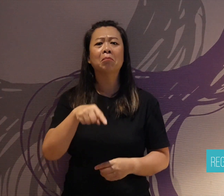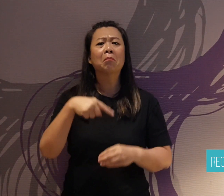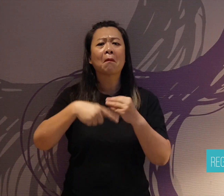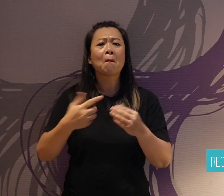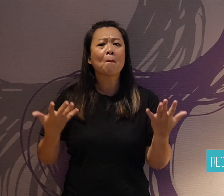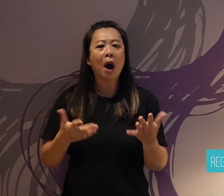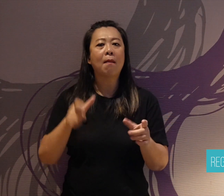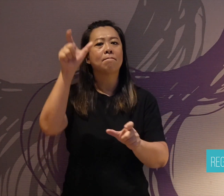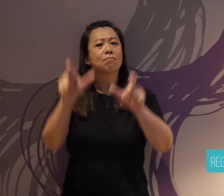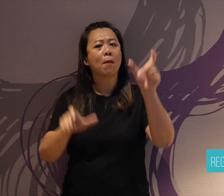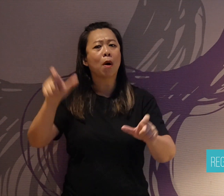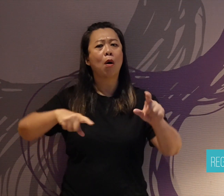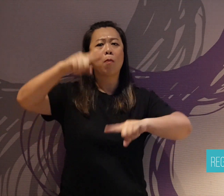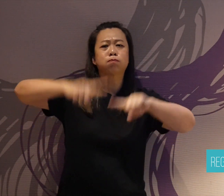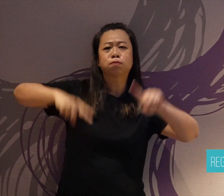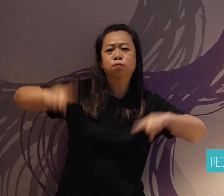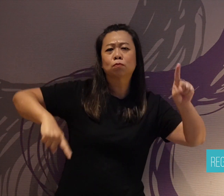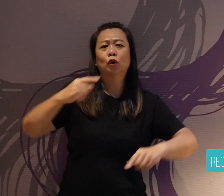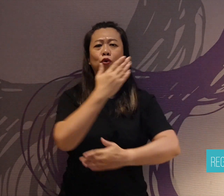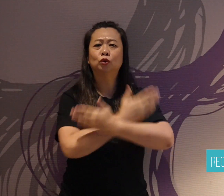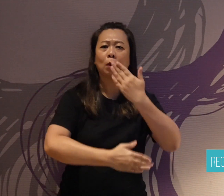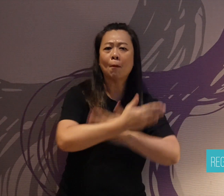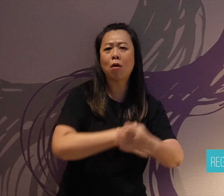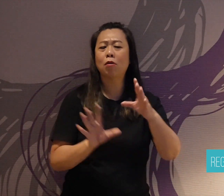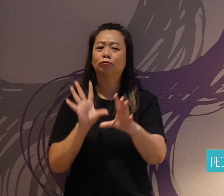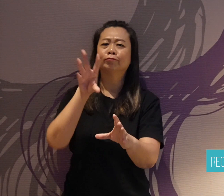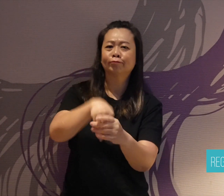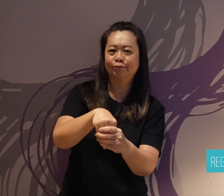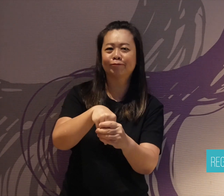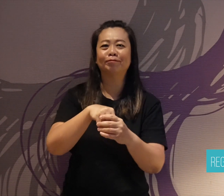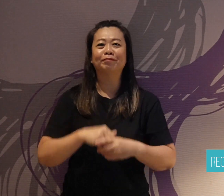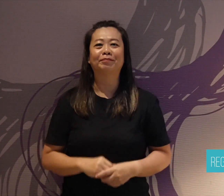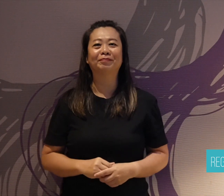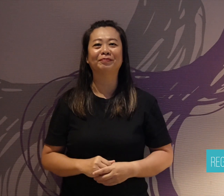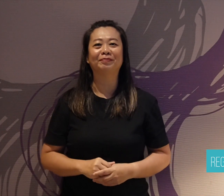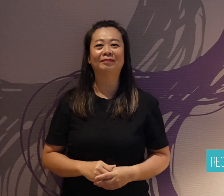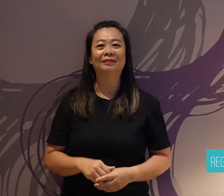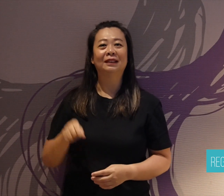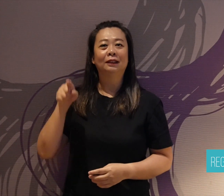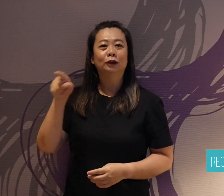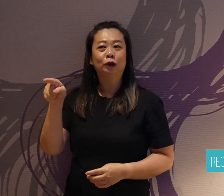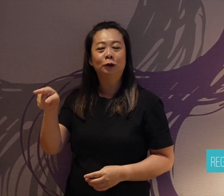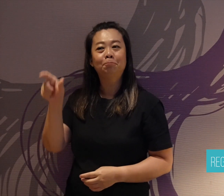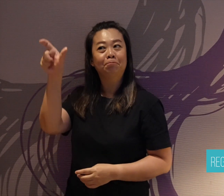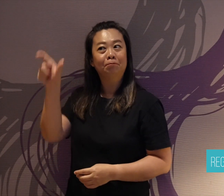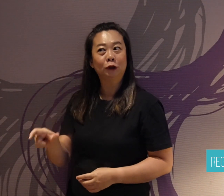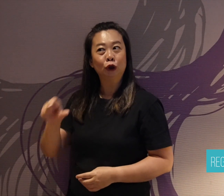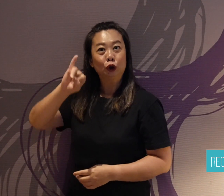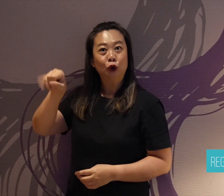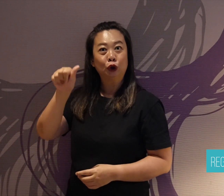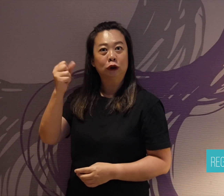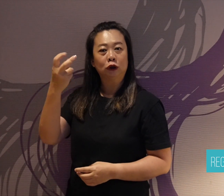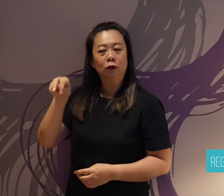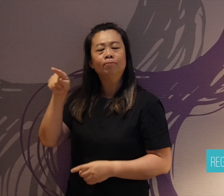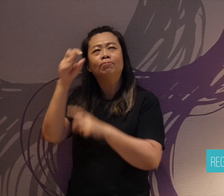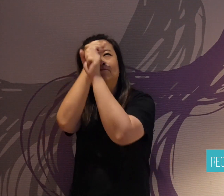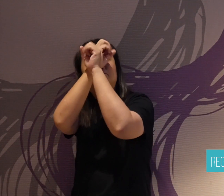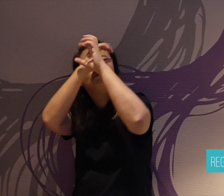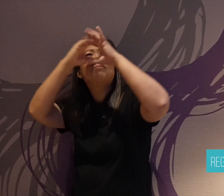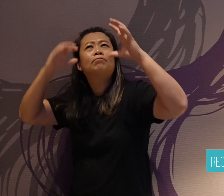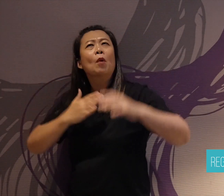Its message is about people's dreams; Jason wished that